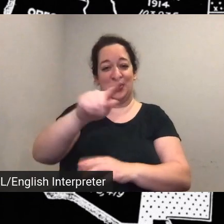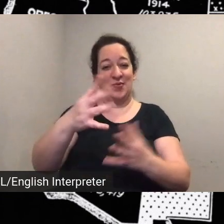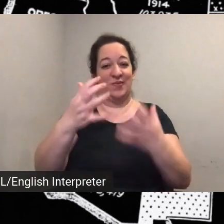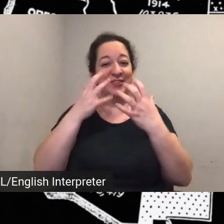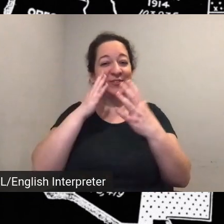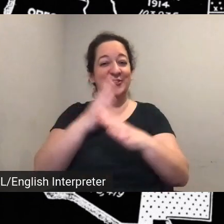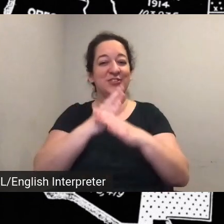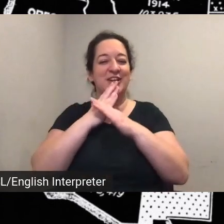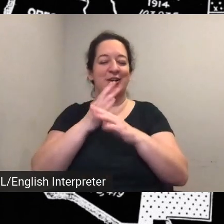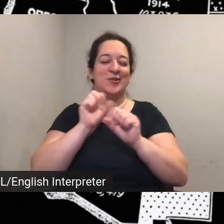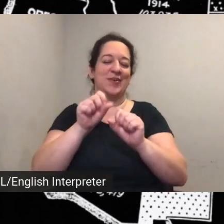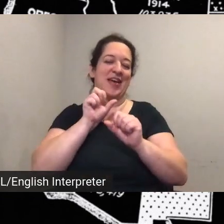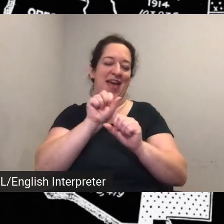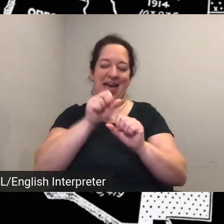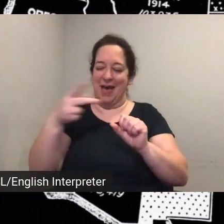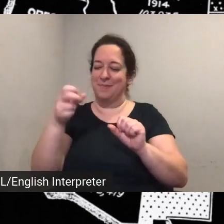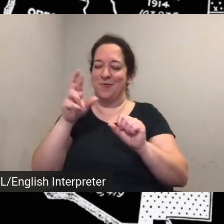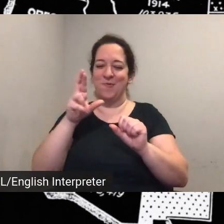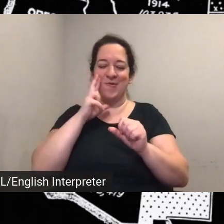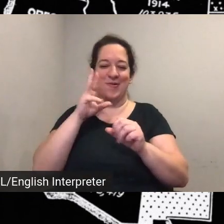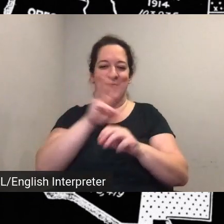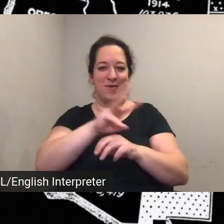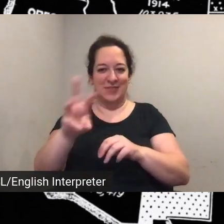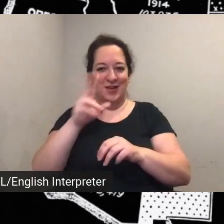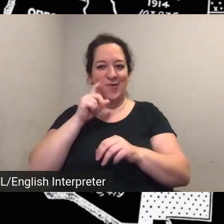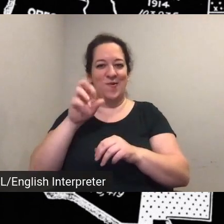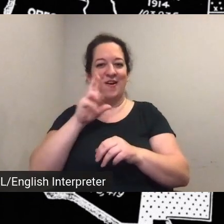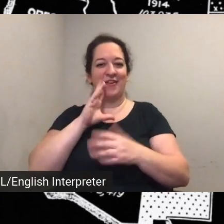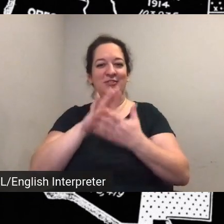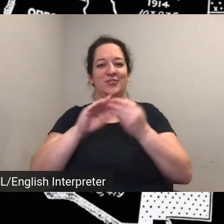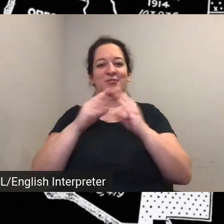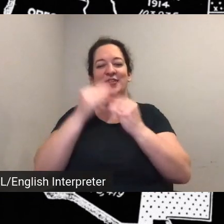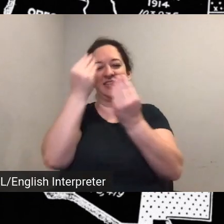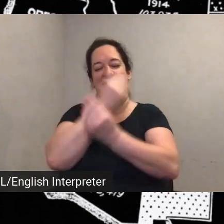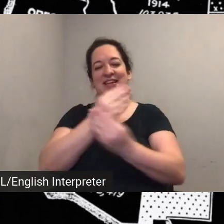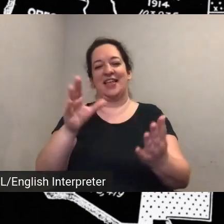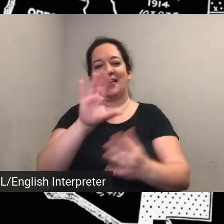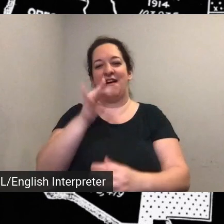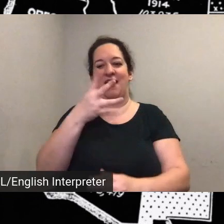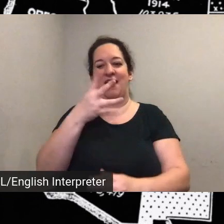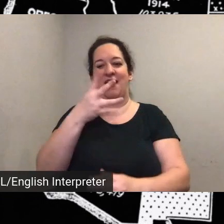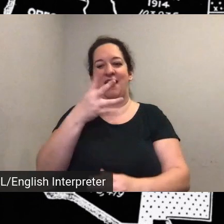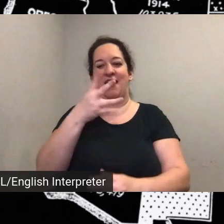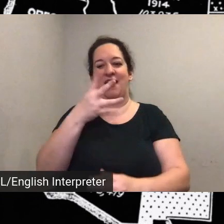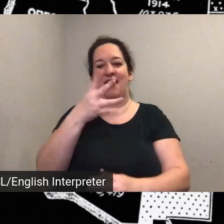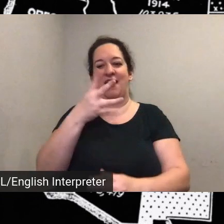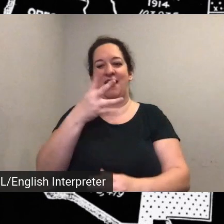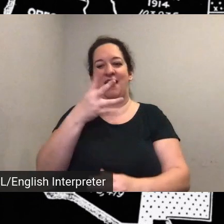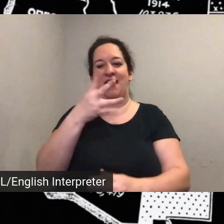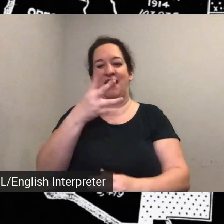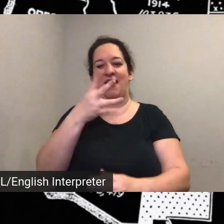can call our storytelling hotline at one eight three three tell story